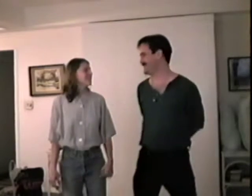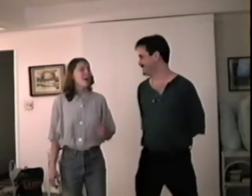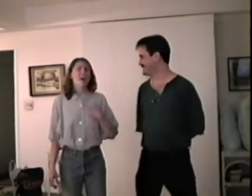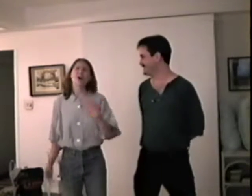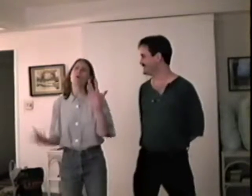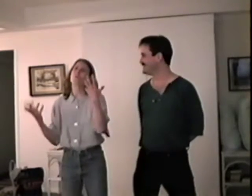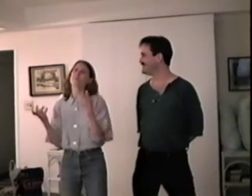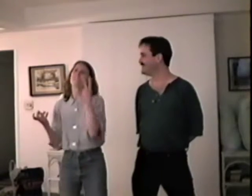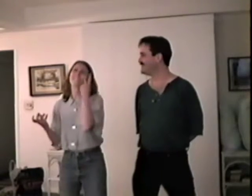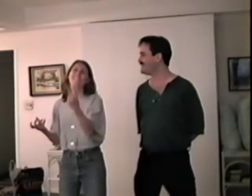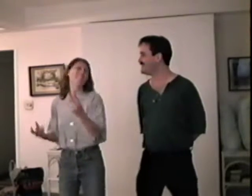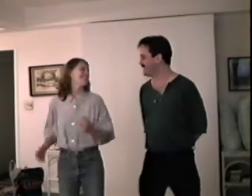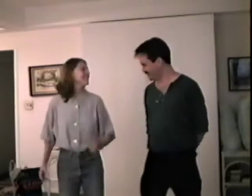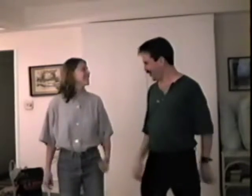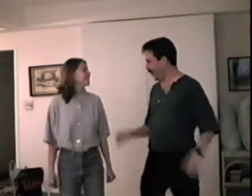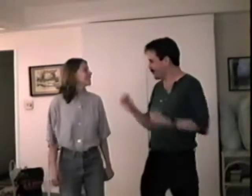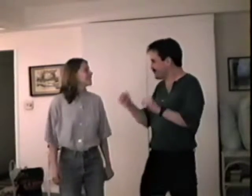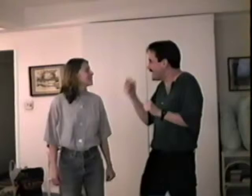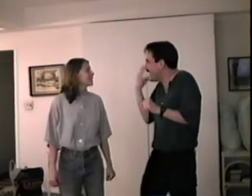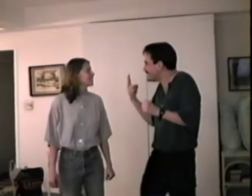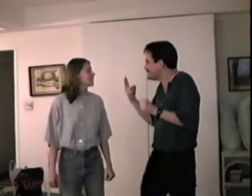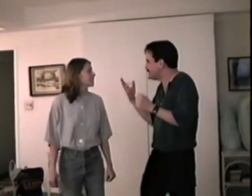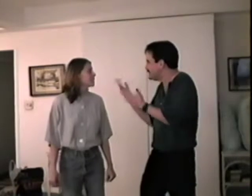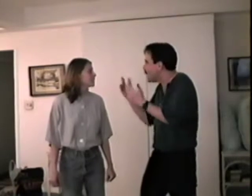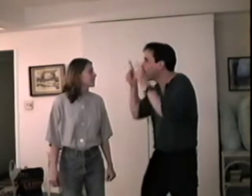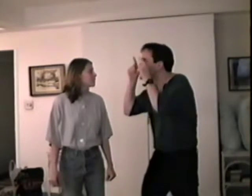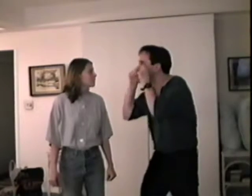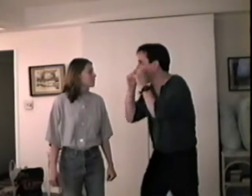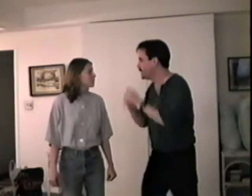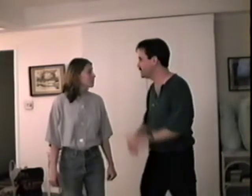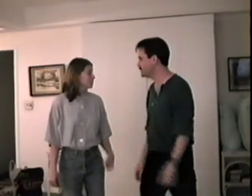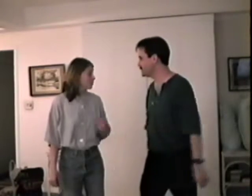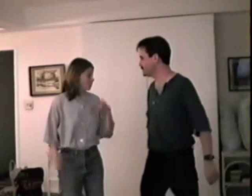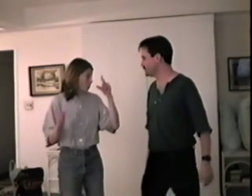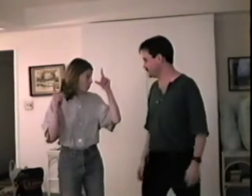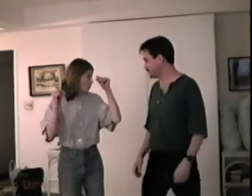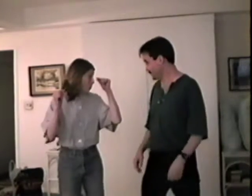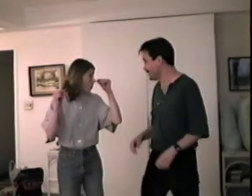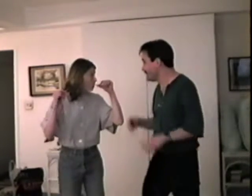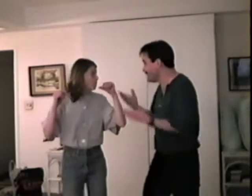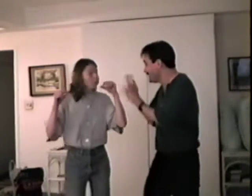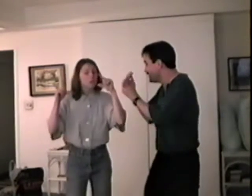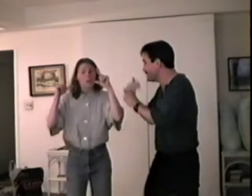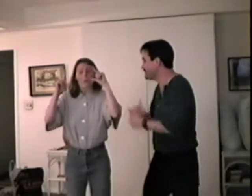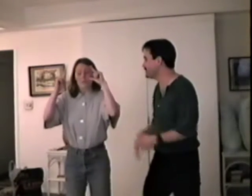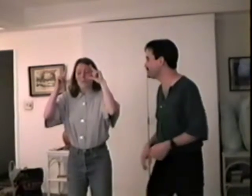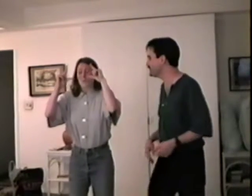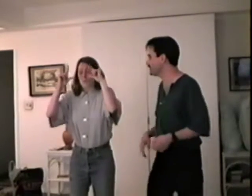Just close your eyes tight. Now what do you see? I see a pool of lovely pale colors.